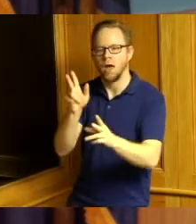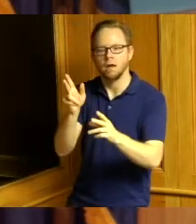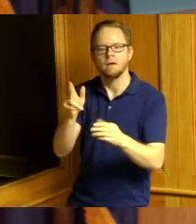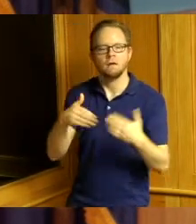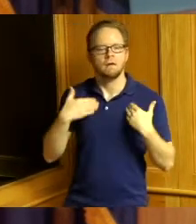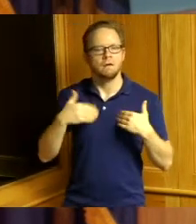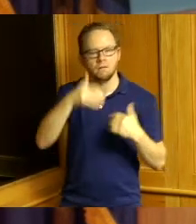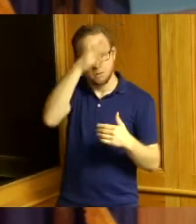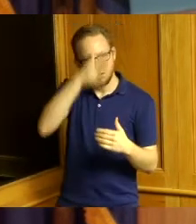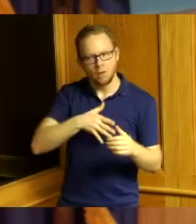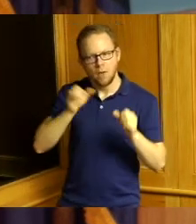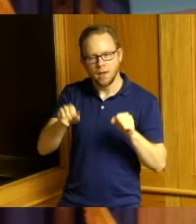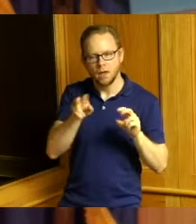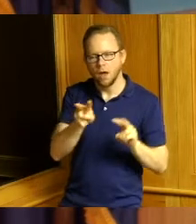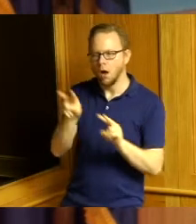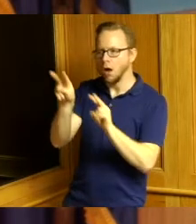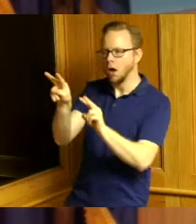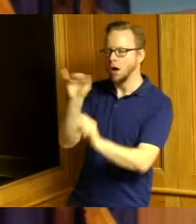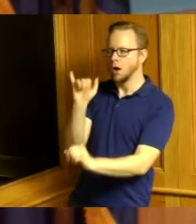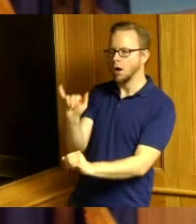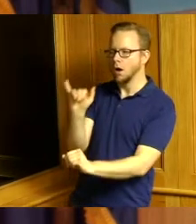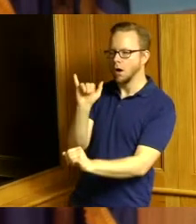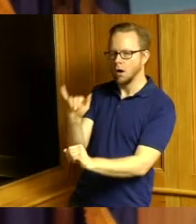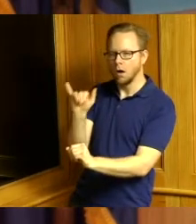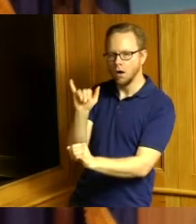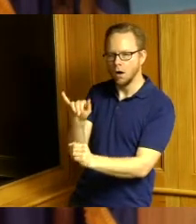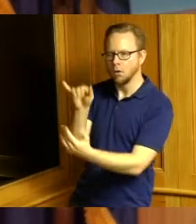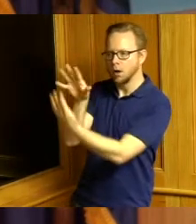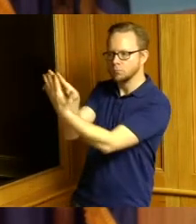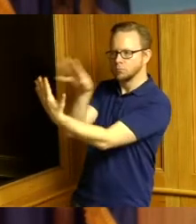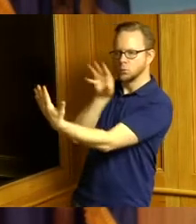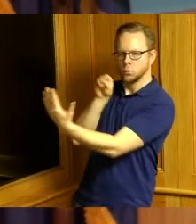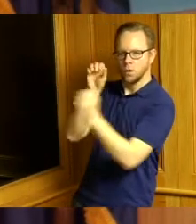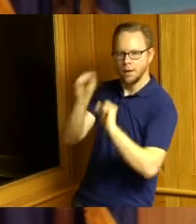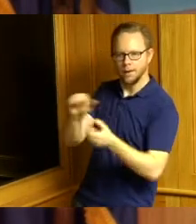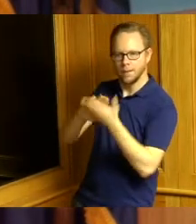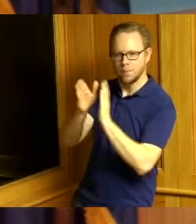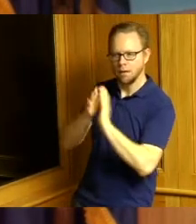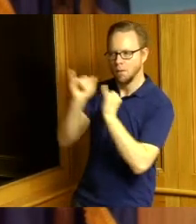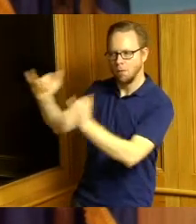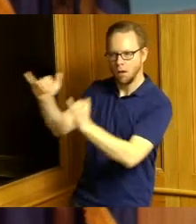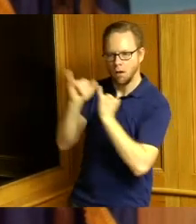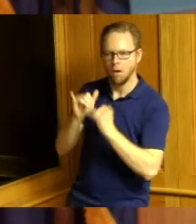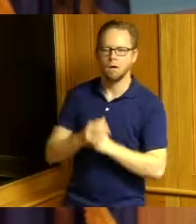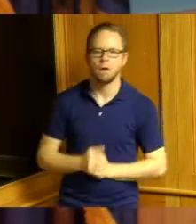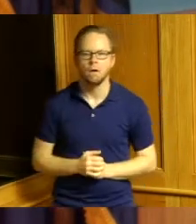might be out there looking and say that I could be a Michael Patton so we are very excited to